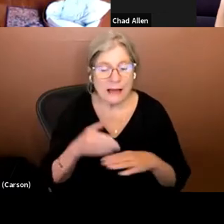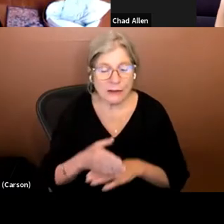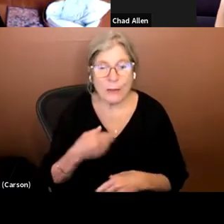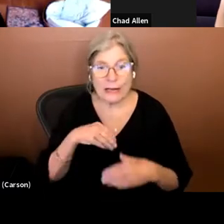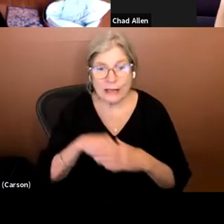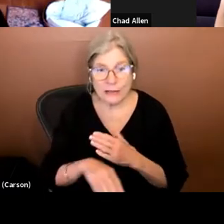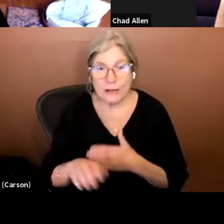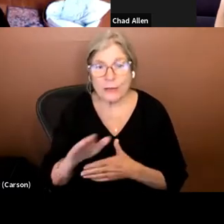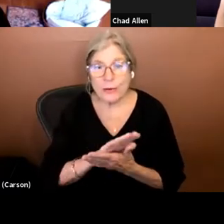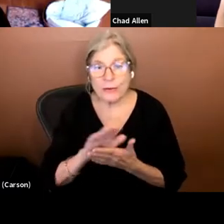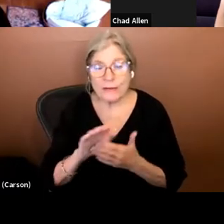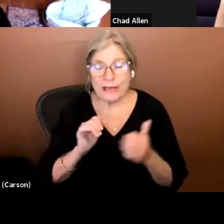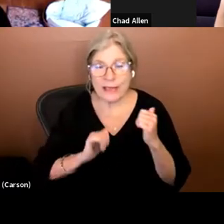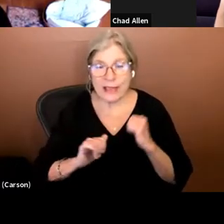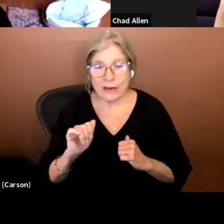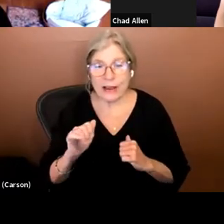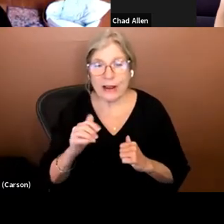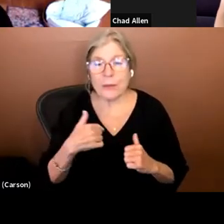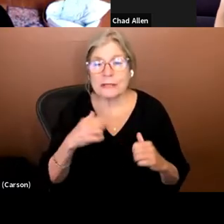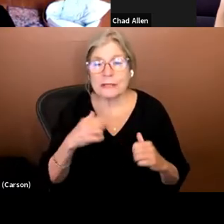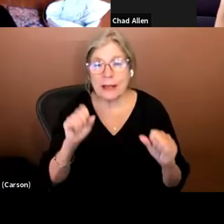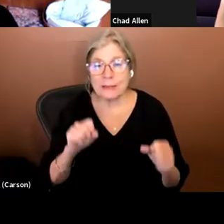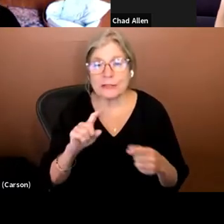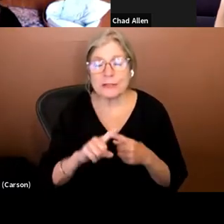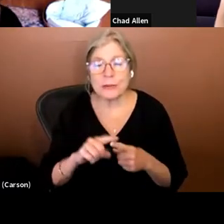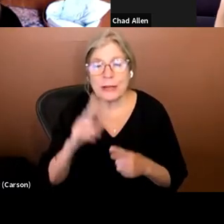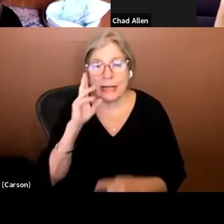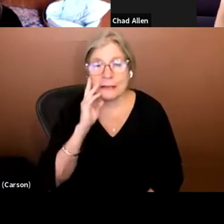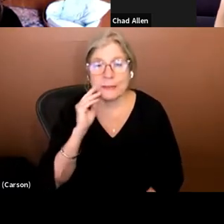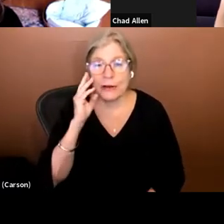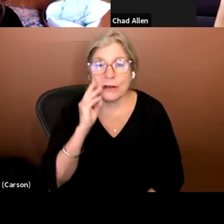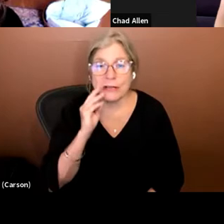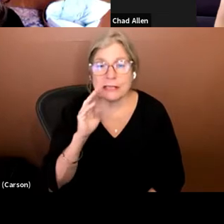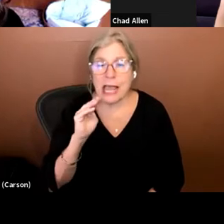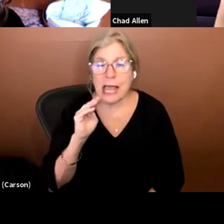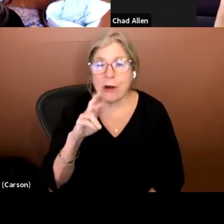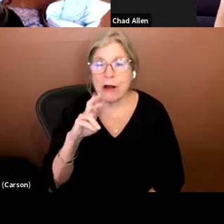theater and was able to experience a marvel movie with audio